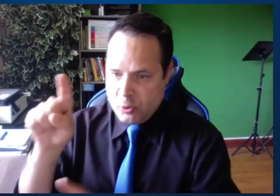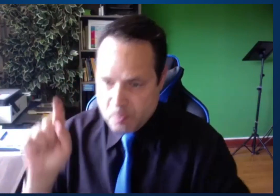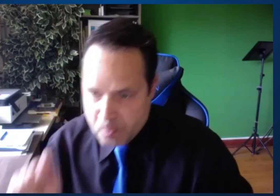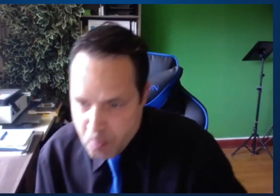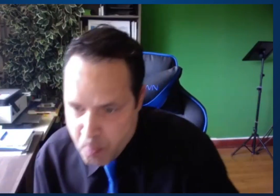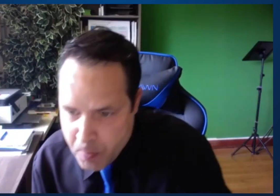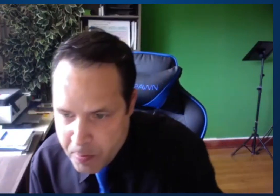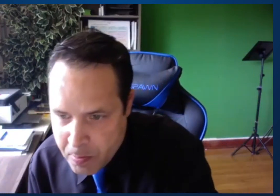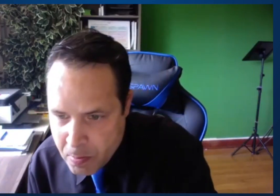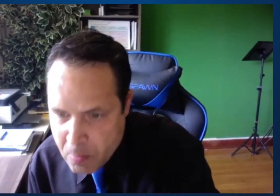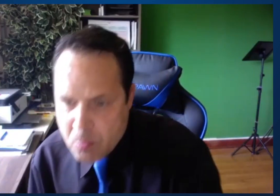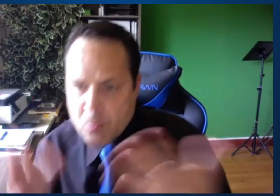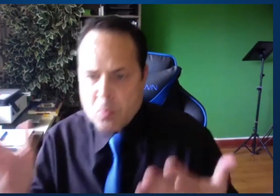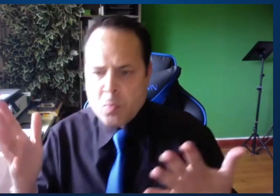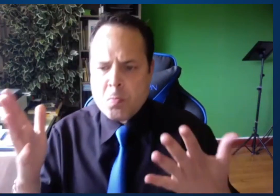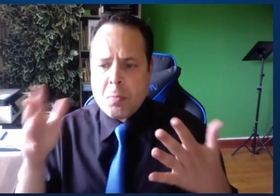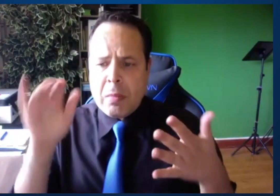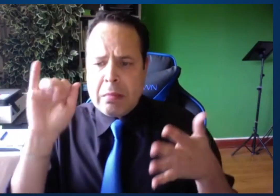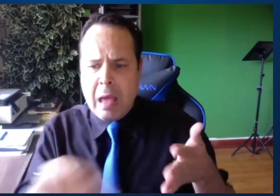From Gary's Chat.